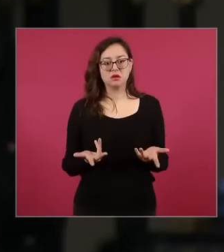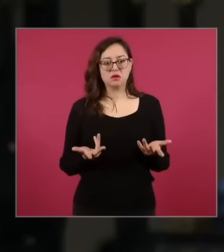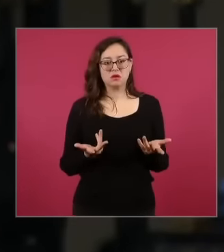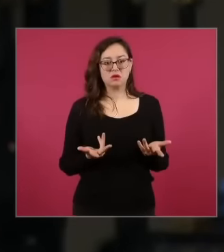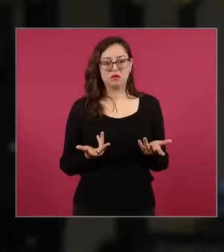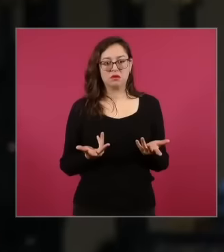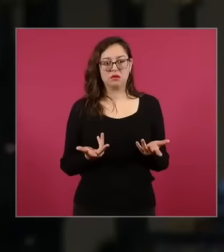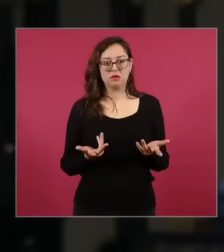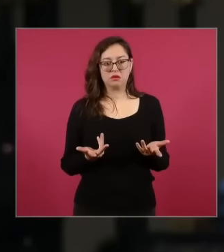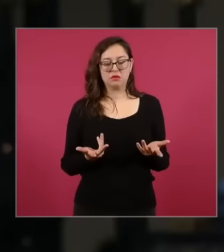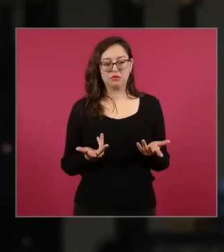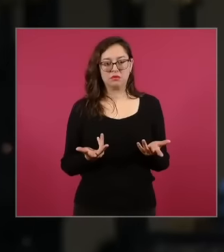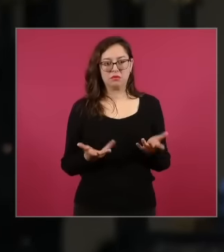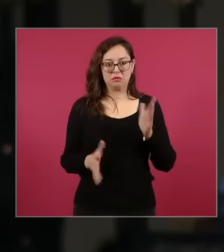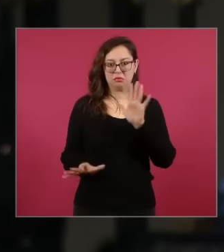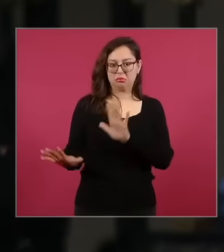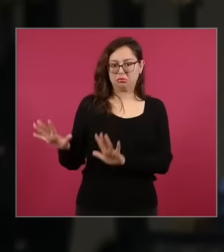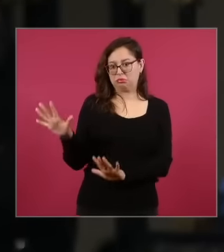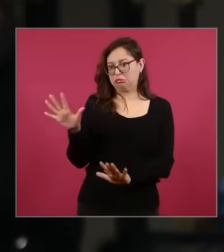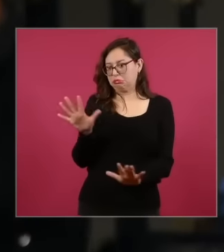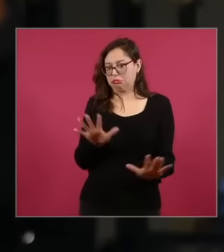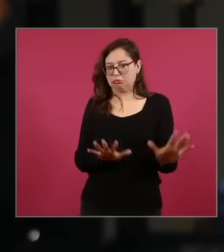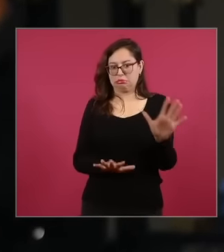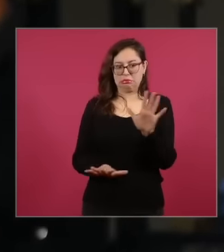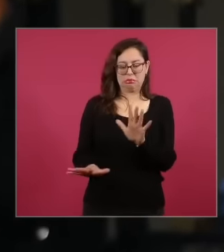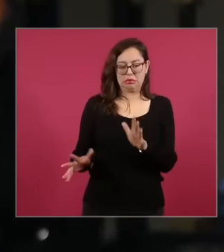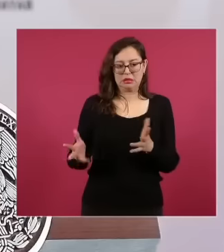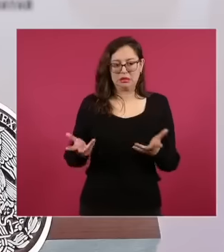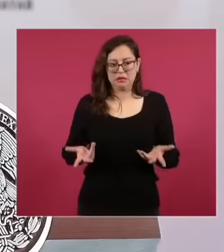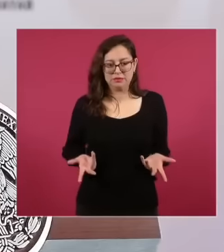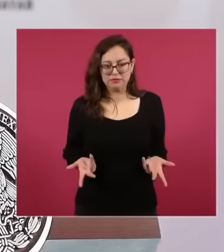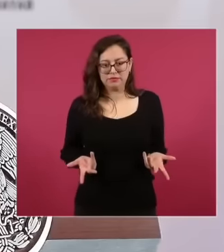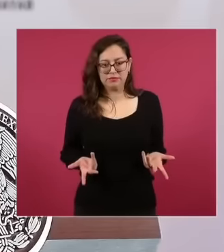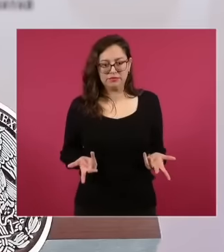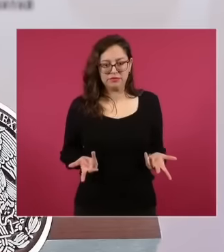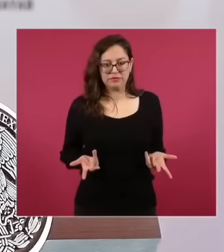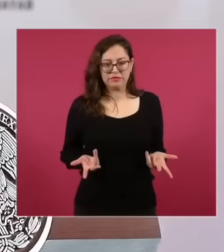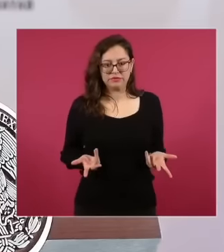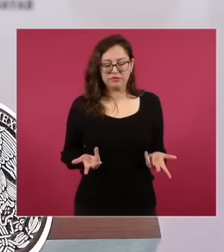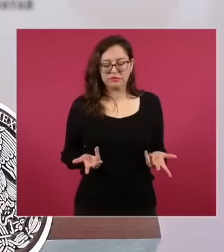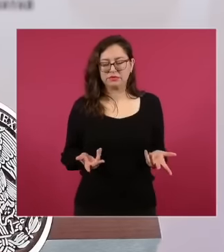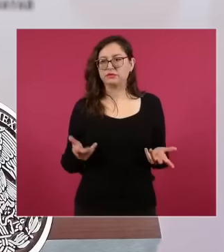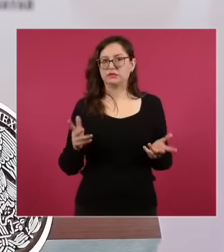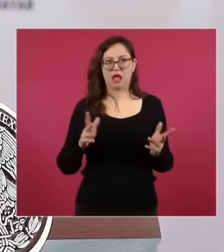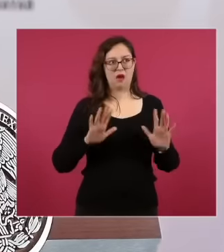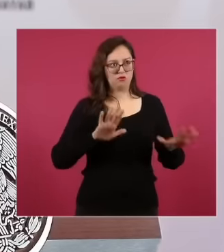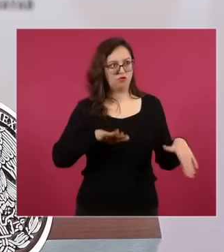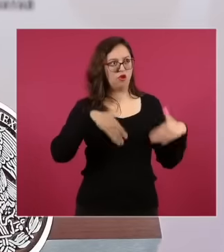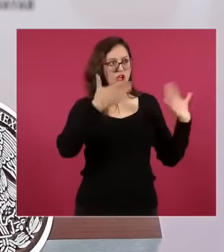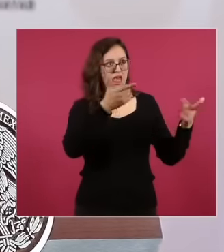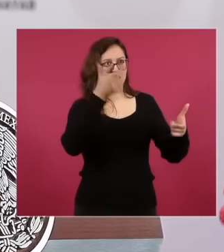information and manipulation, even receiving money from abroad, so